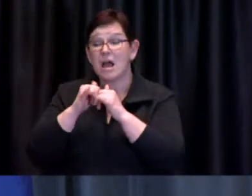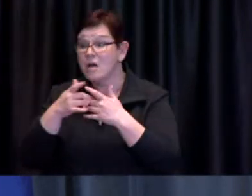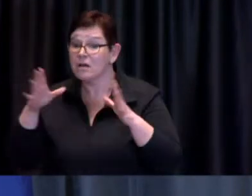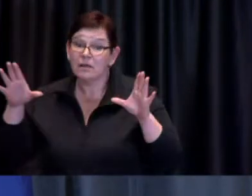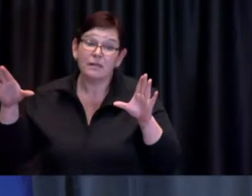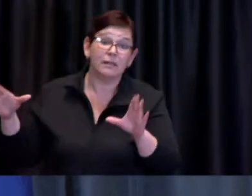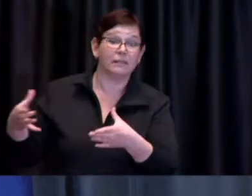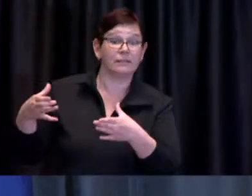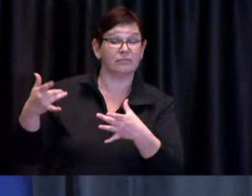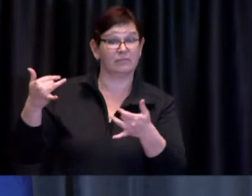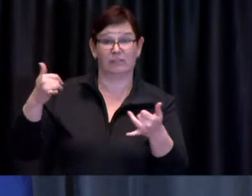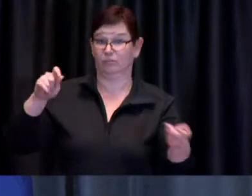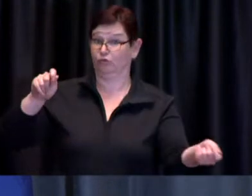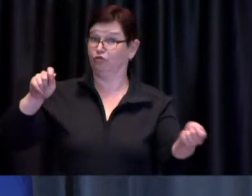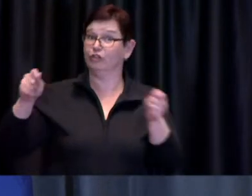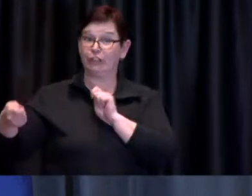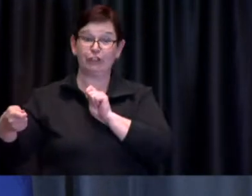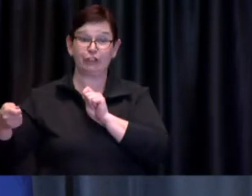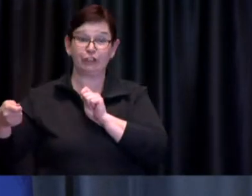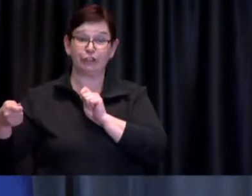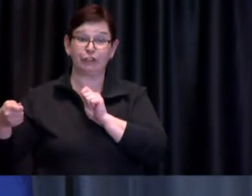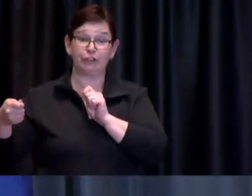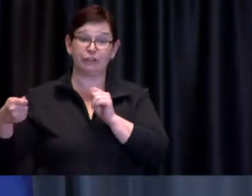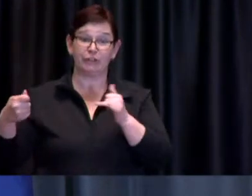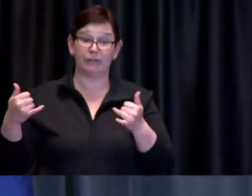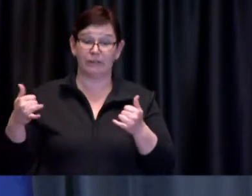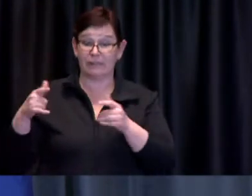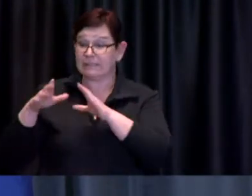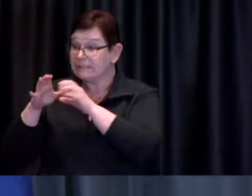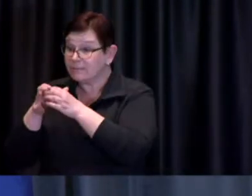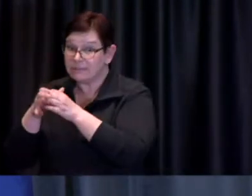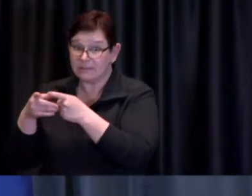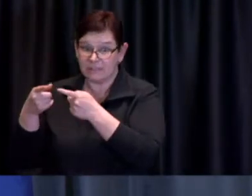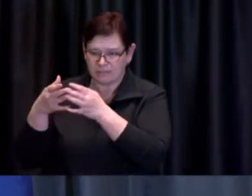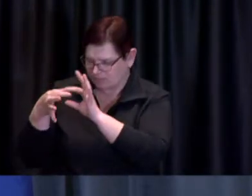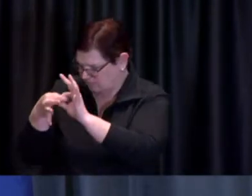our teams are still directly connected working both proactively and then working together to